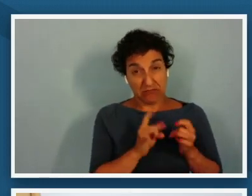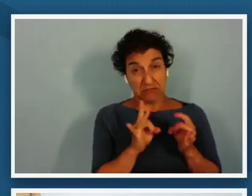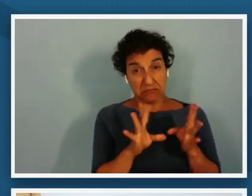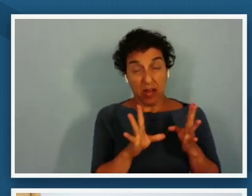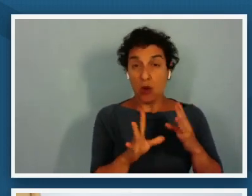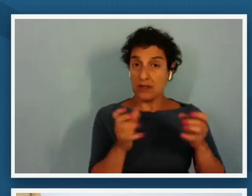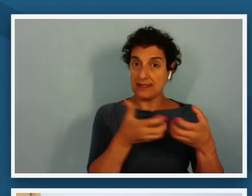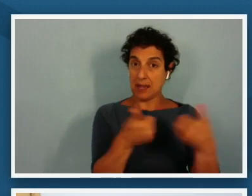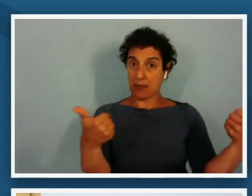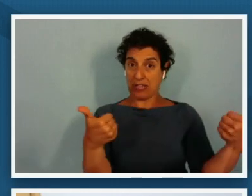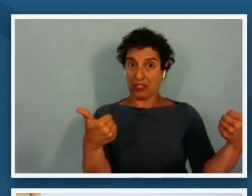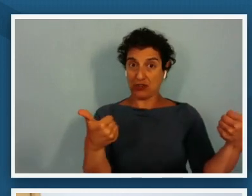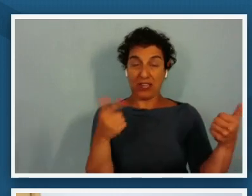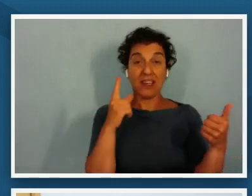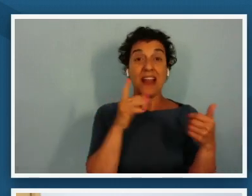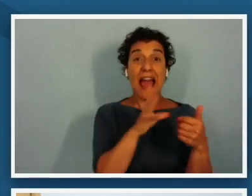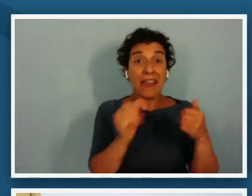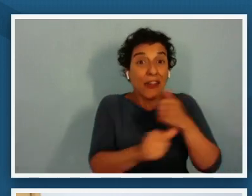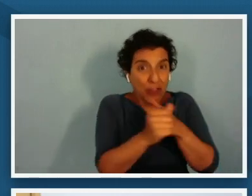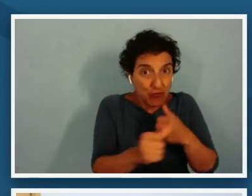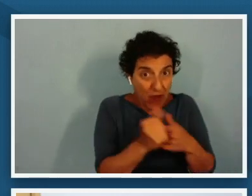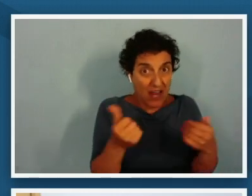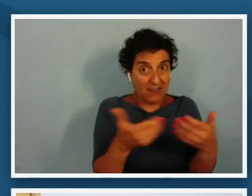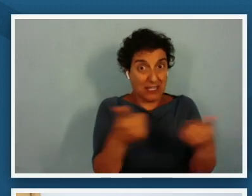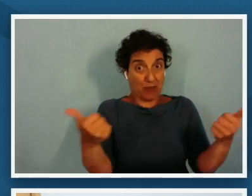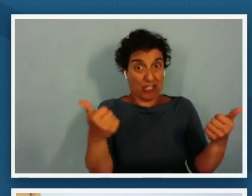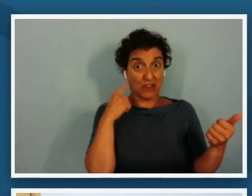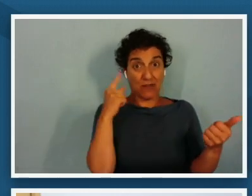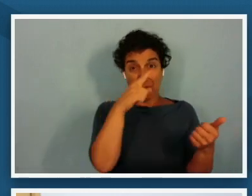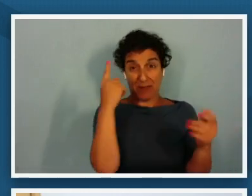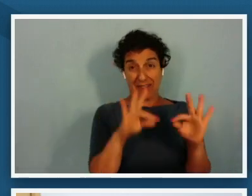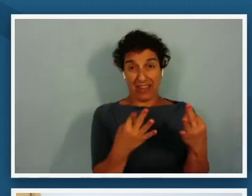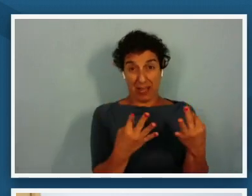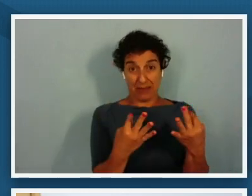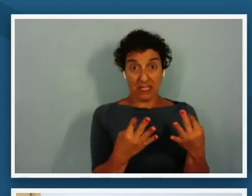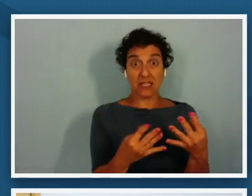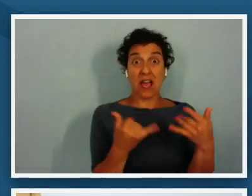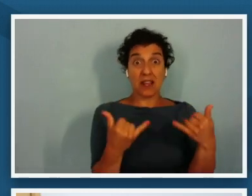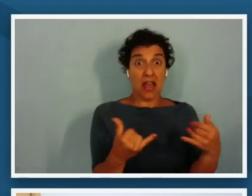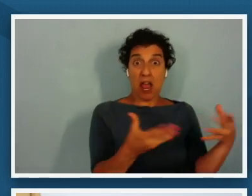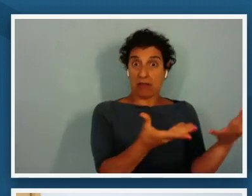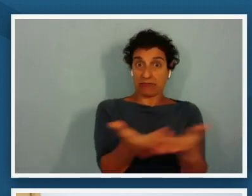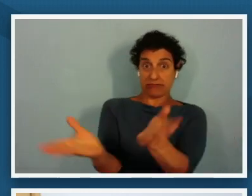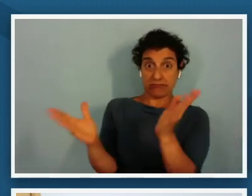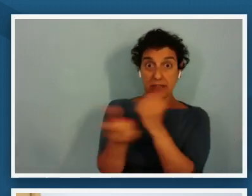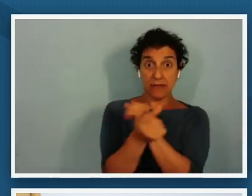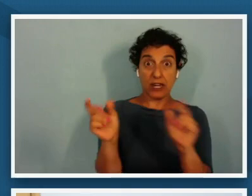families as the newly free transitioned to live